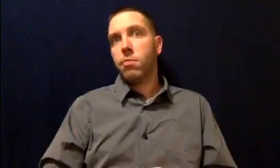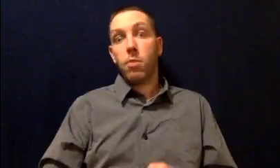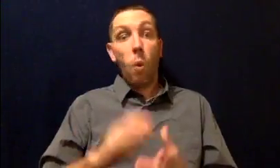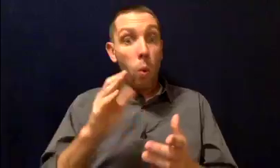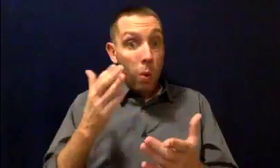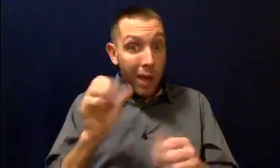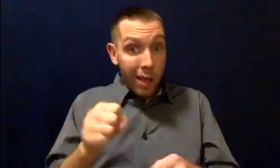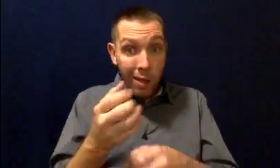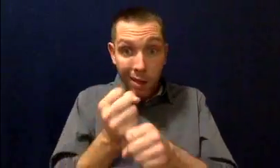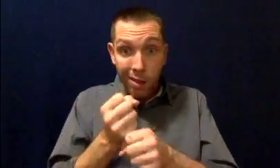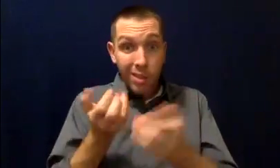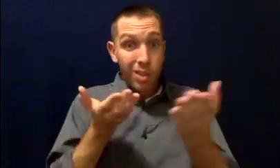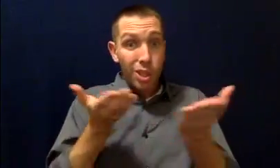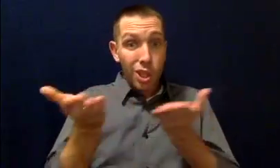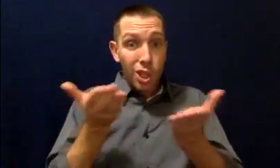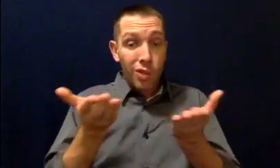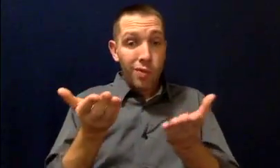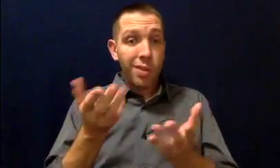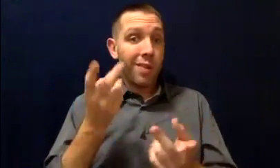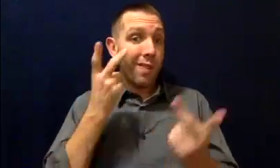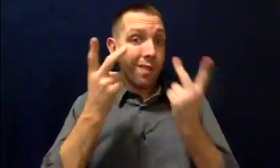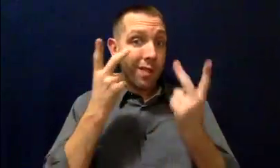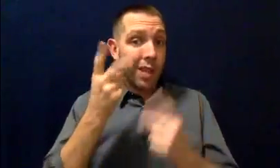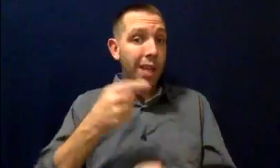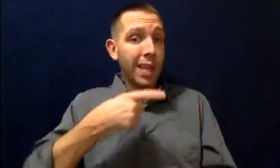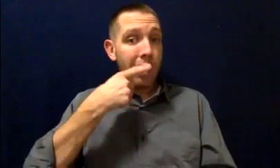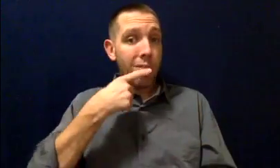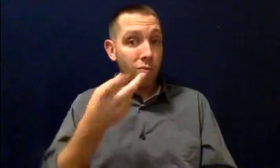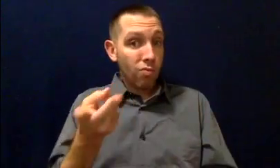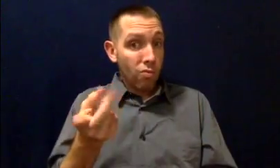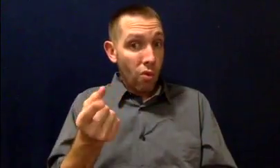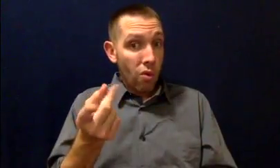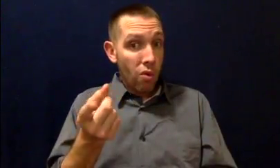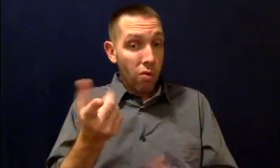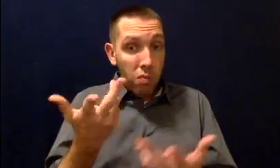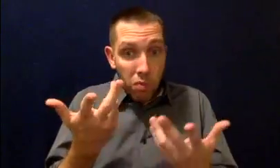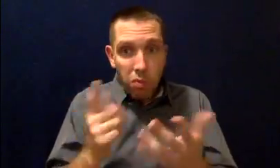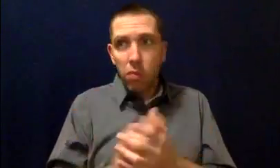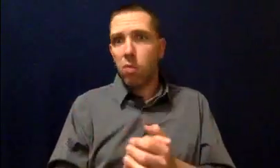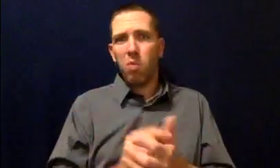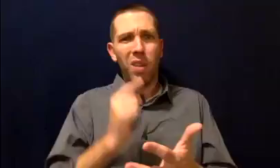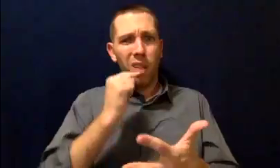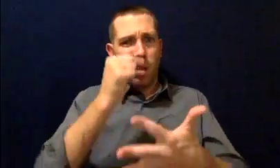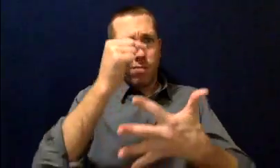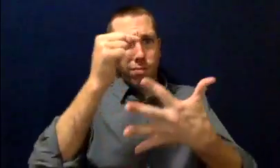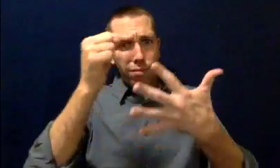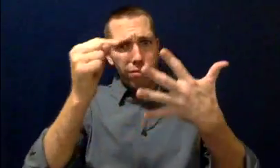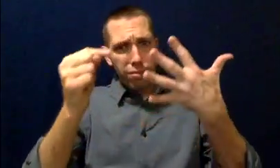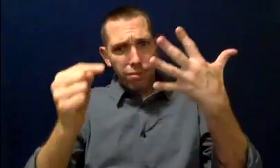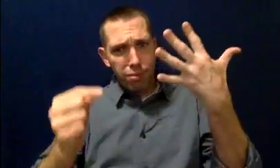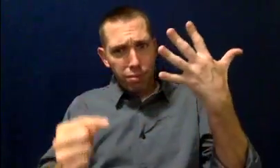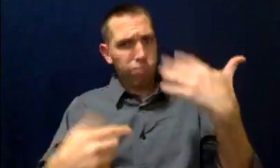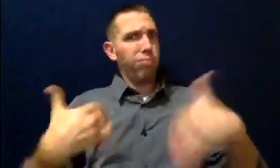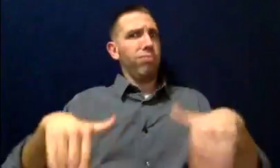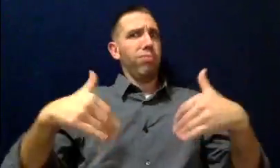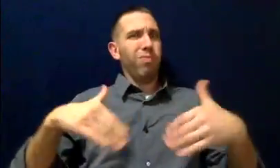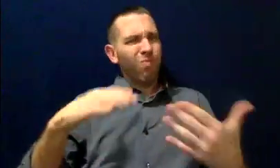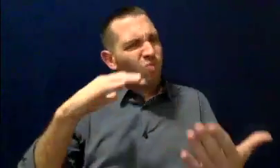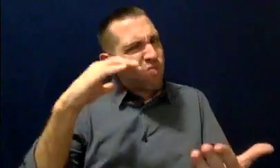Maybe you can get a service dog Try to think of everything you may need.